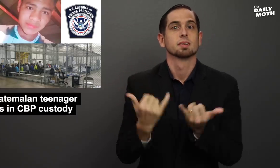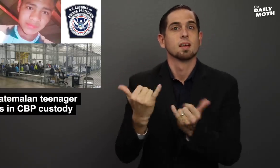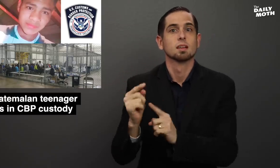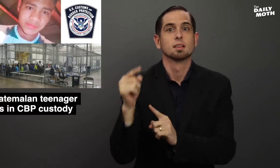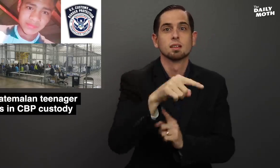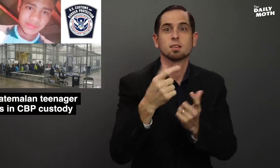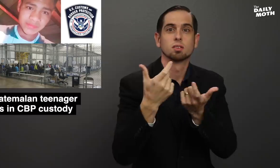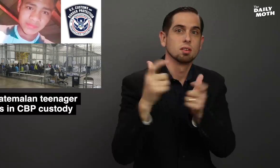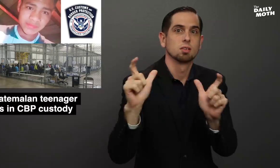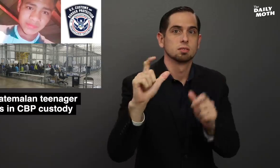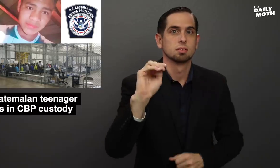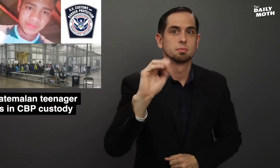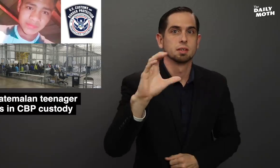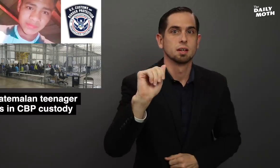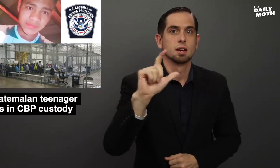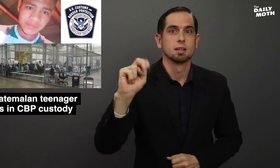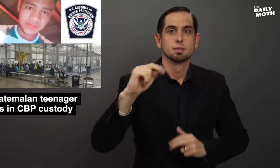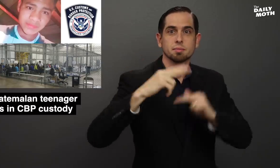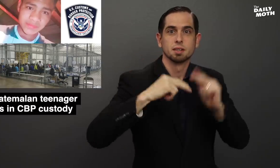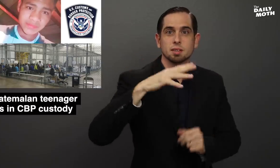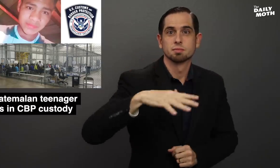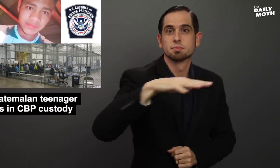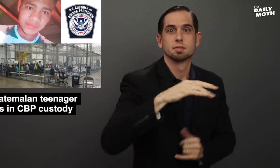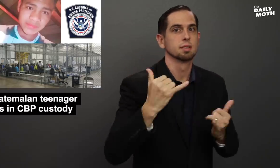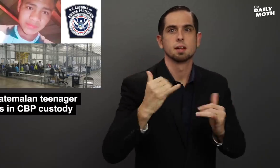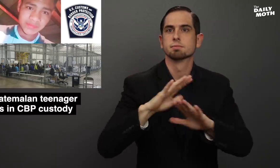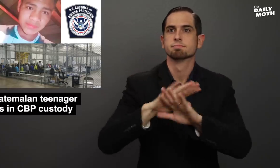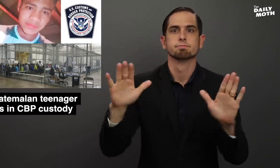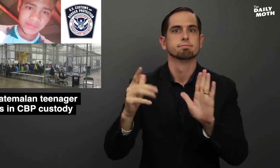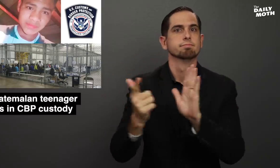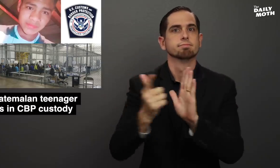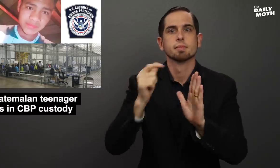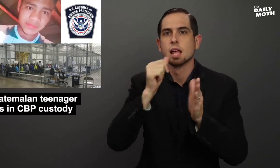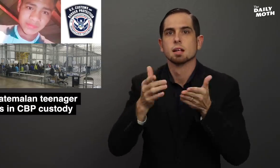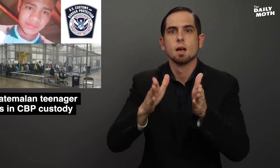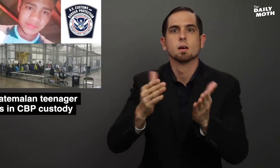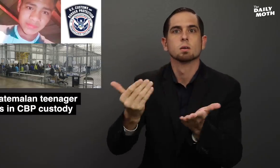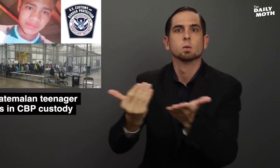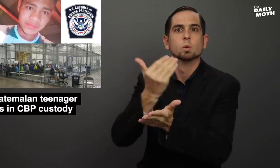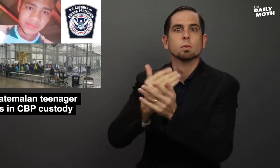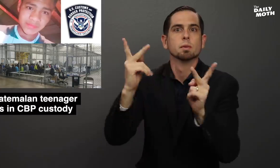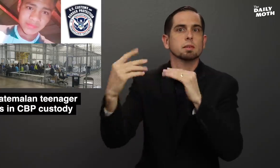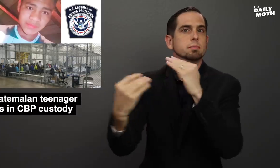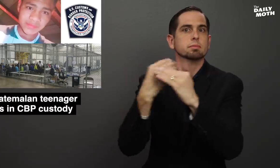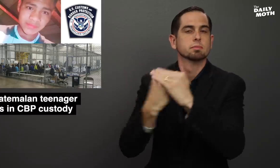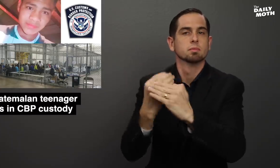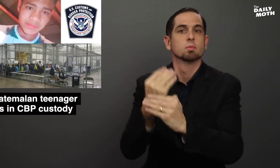Now the large McAllen facility is not allowing new people